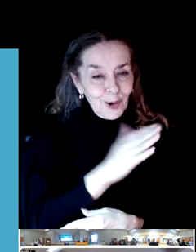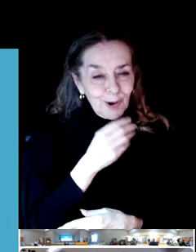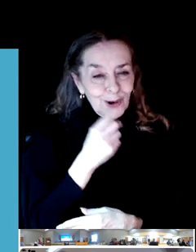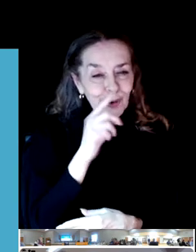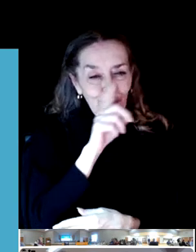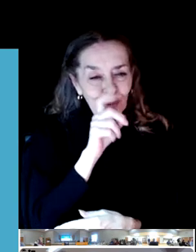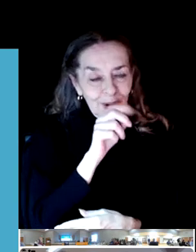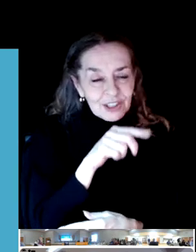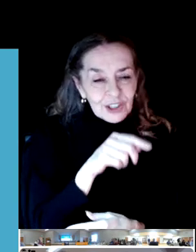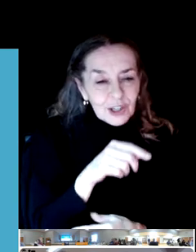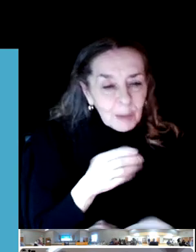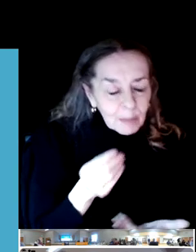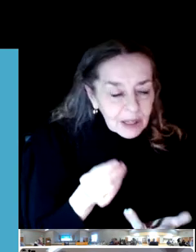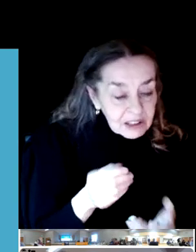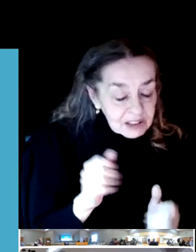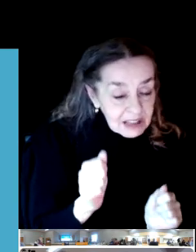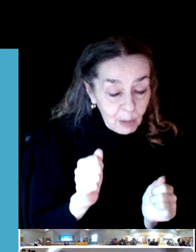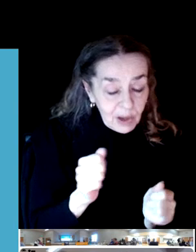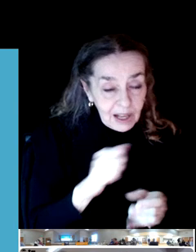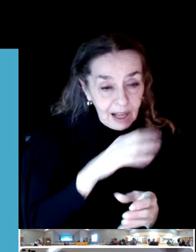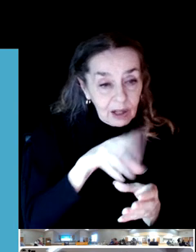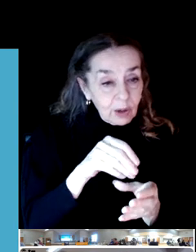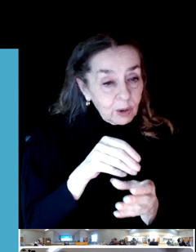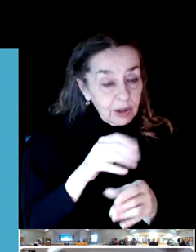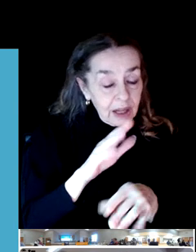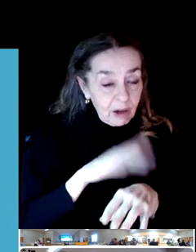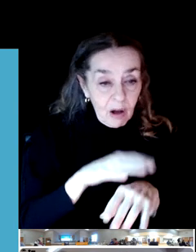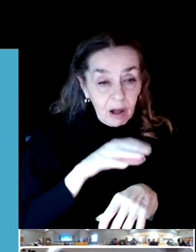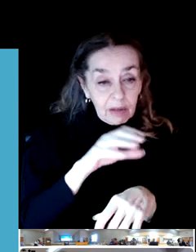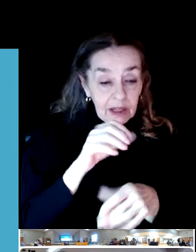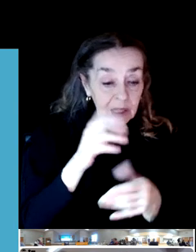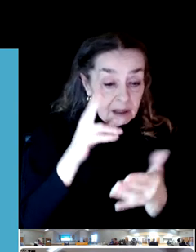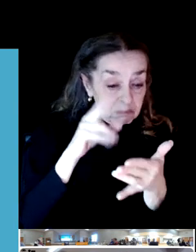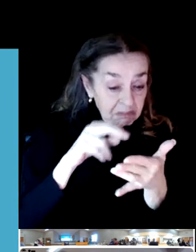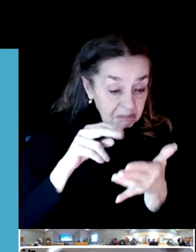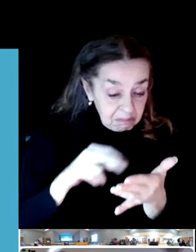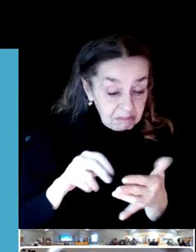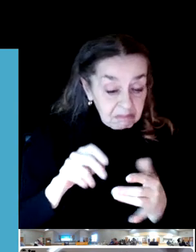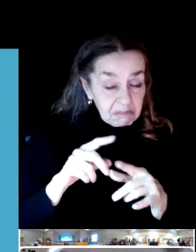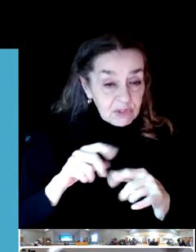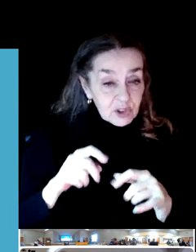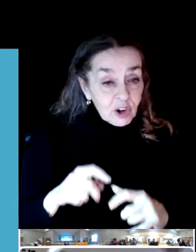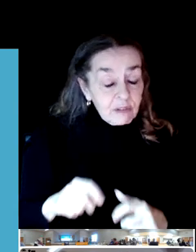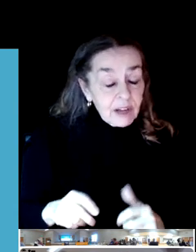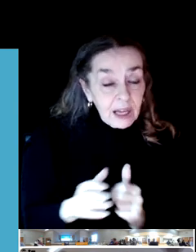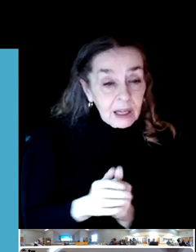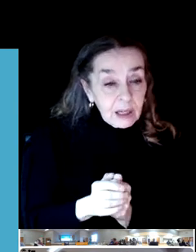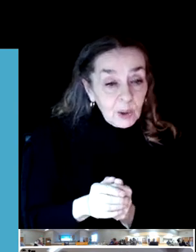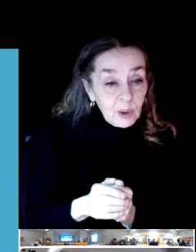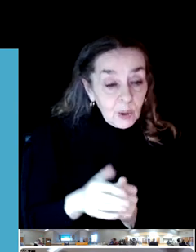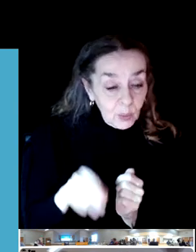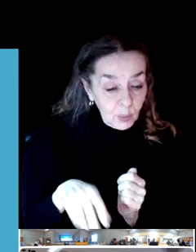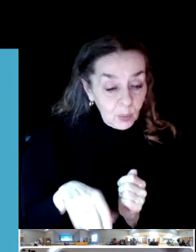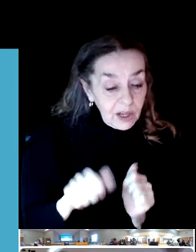to include that in the survey so we can find out is there interest in a roller rink in